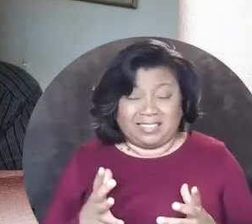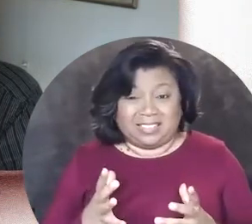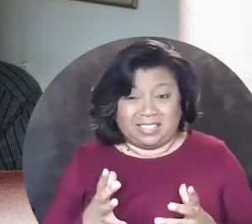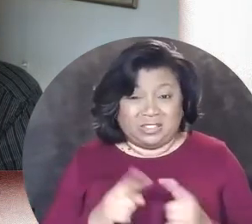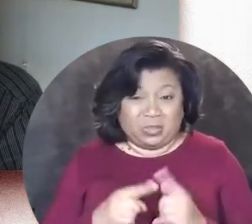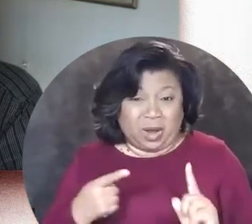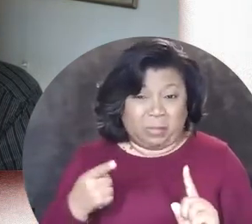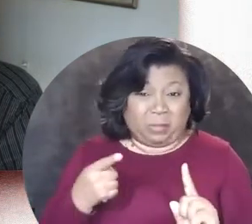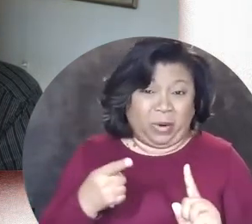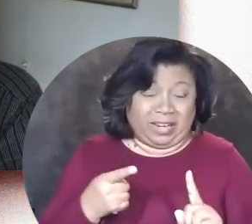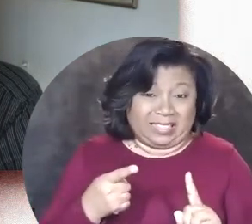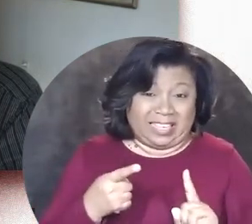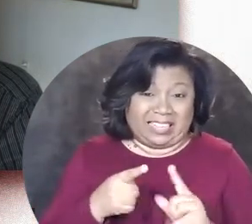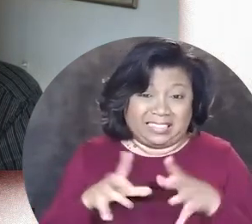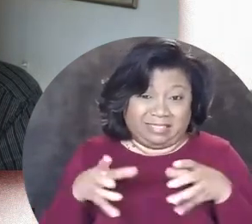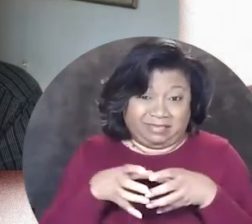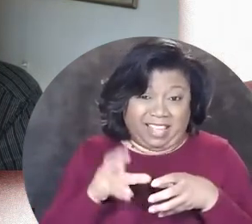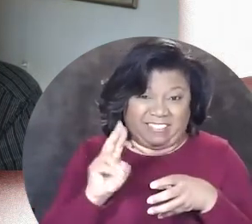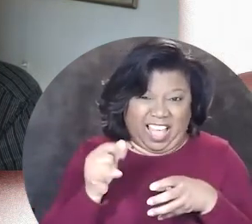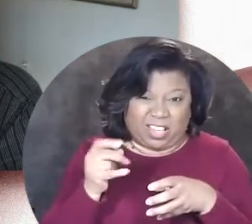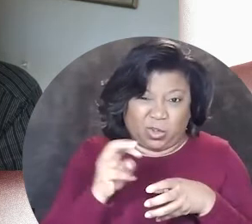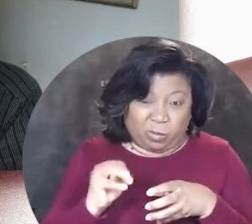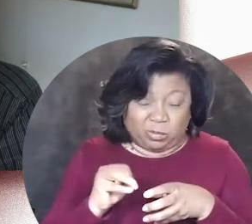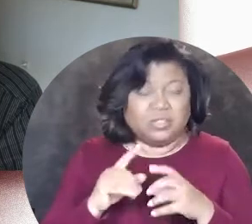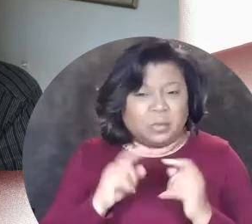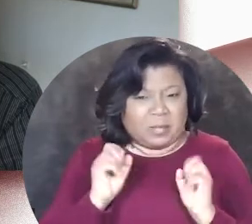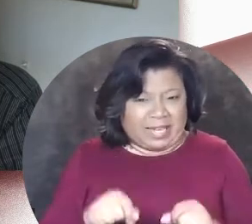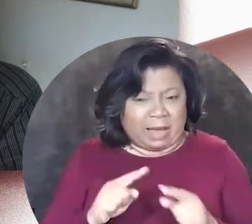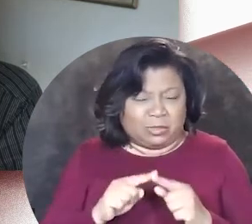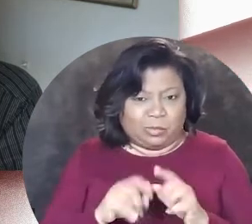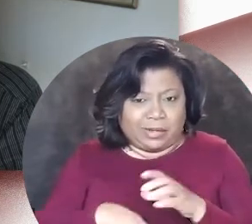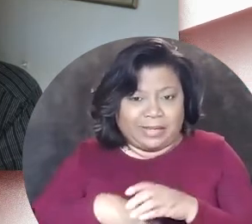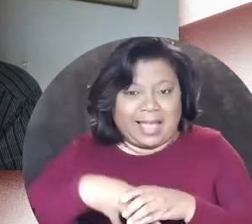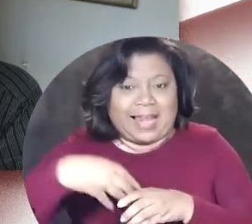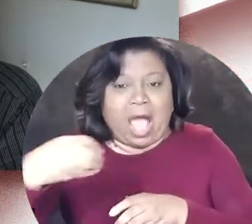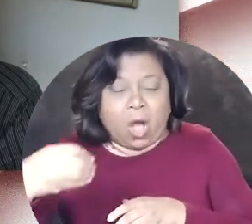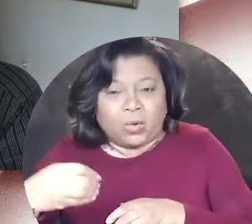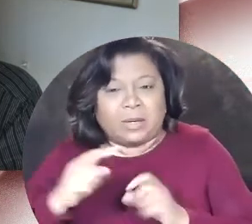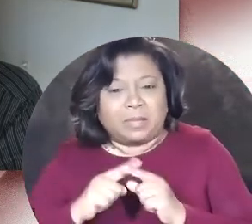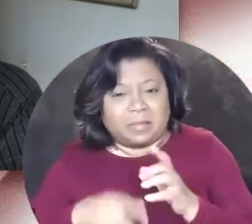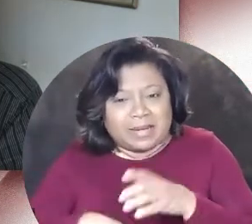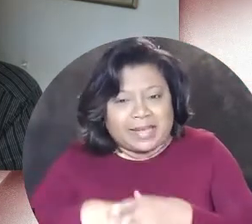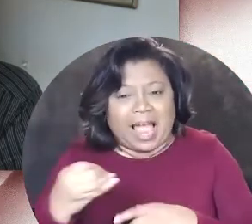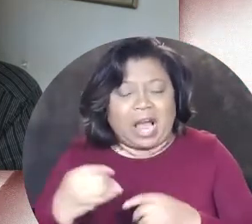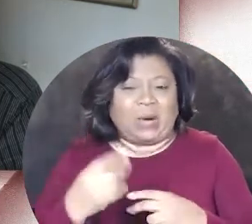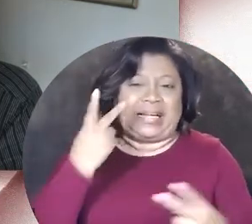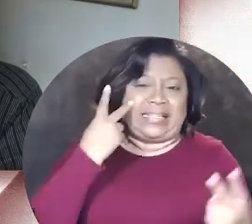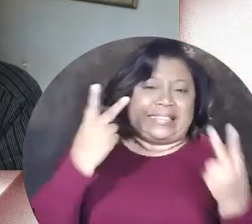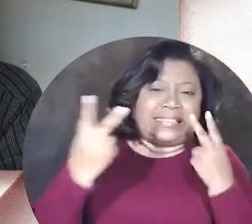of up to a point at least in a vacuum so being able to get out and